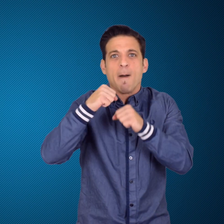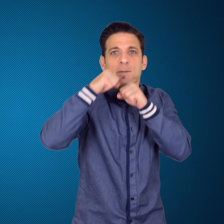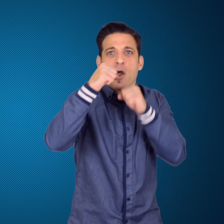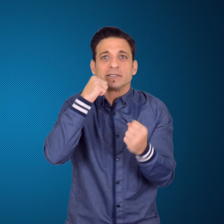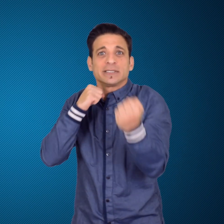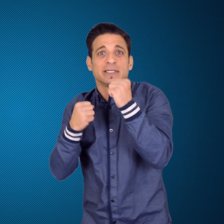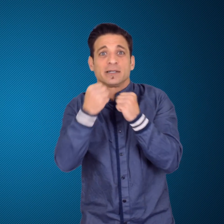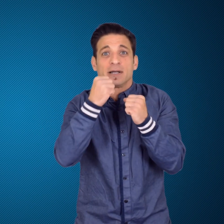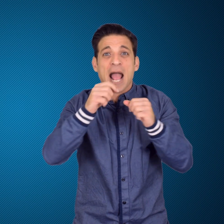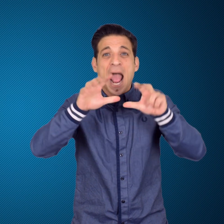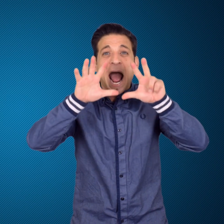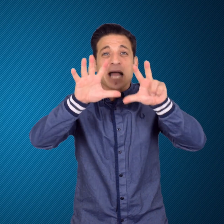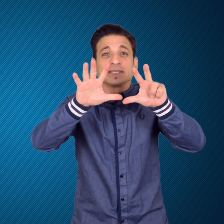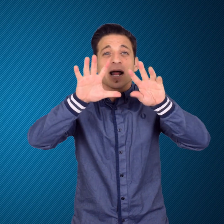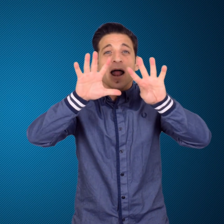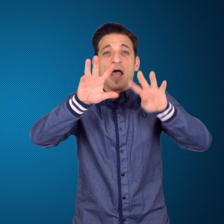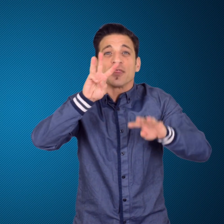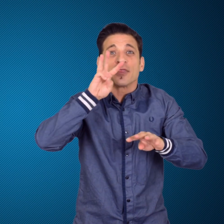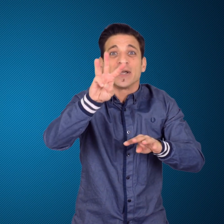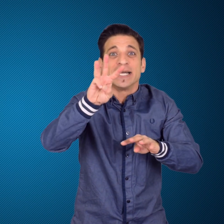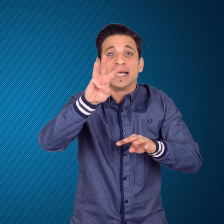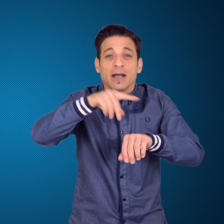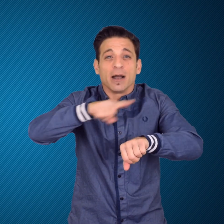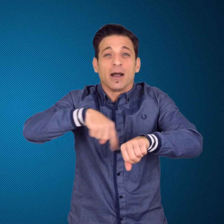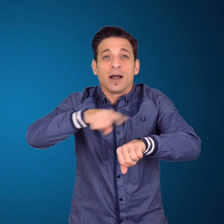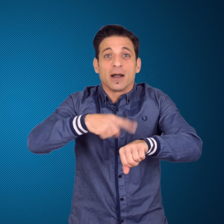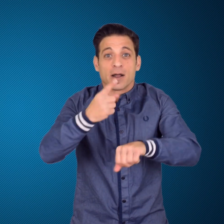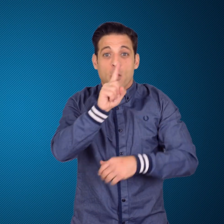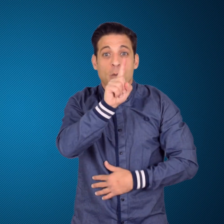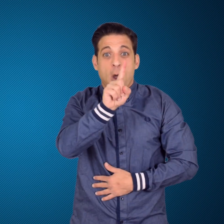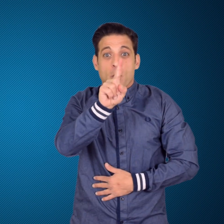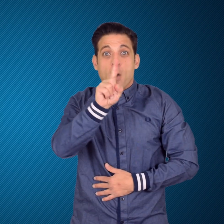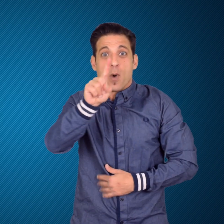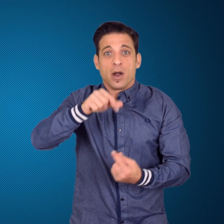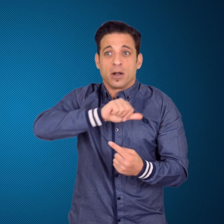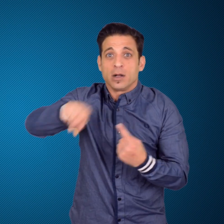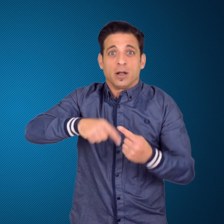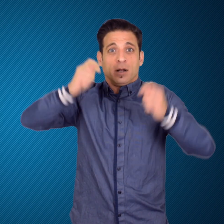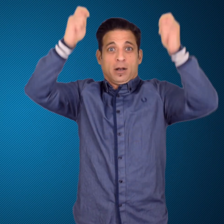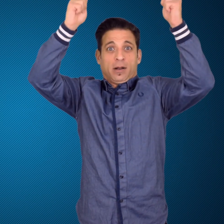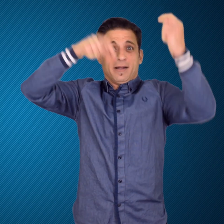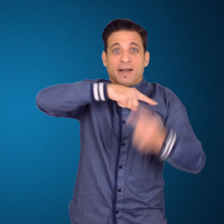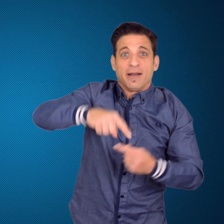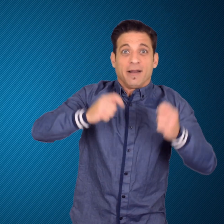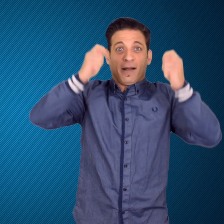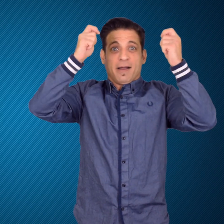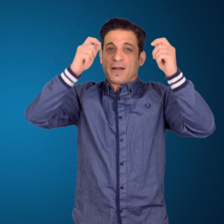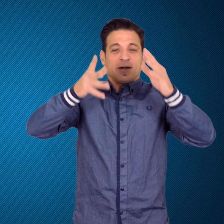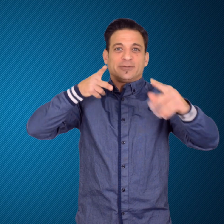totaling seven hours and 19 minutes and no winner